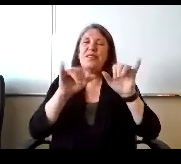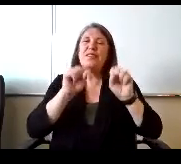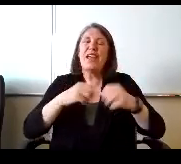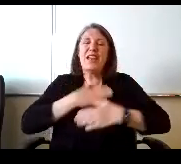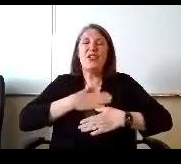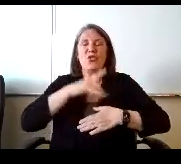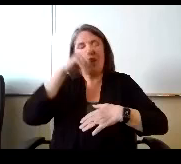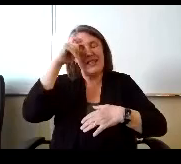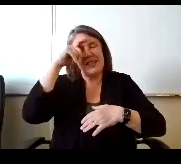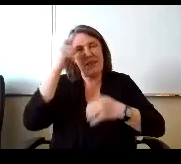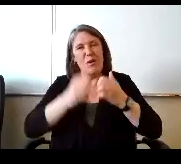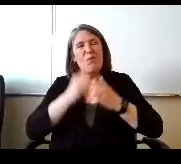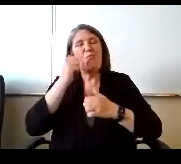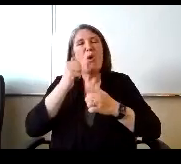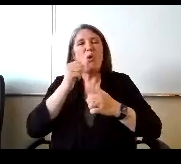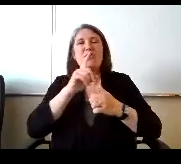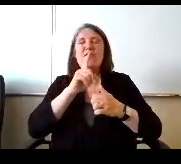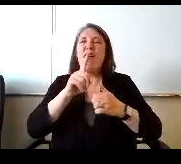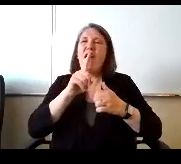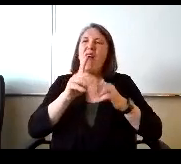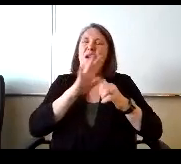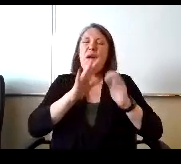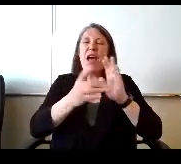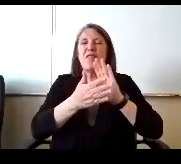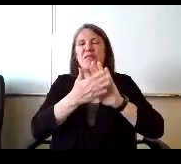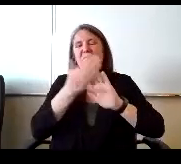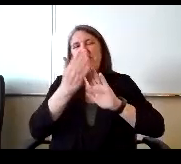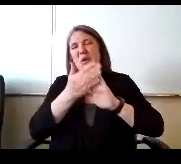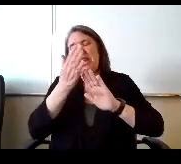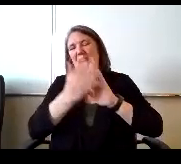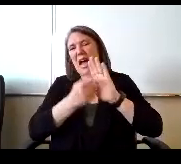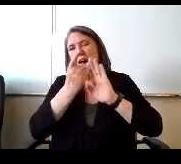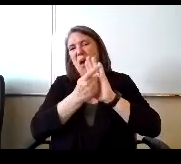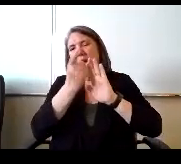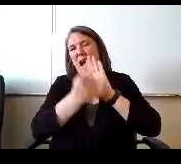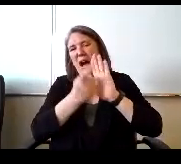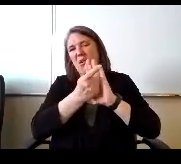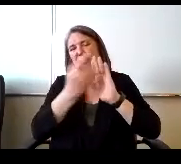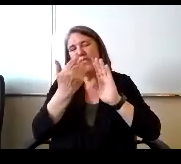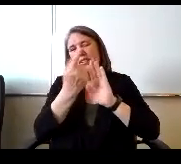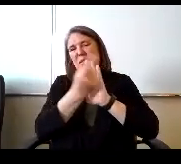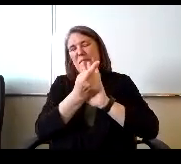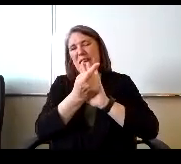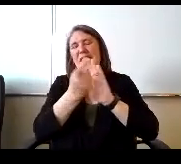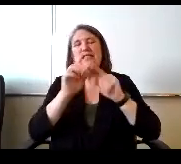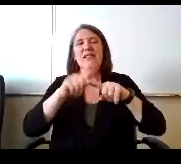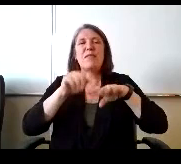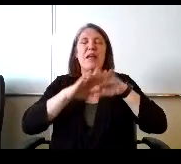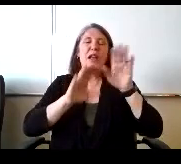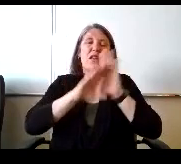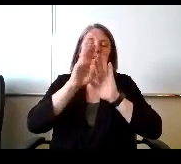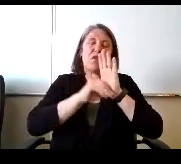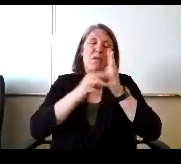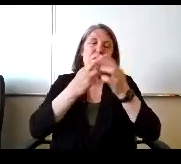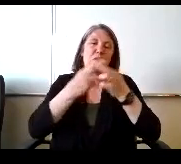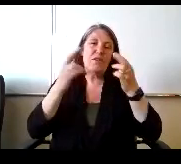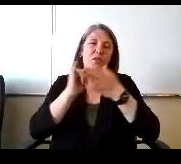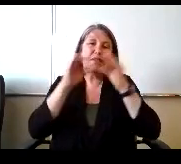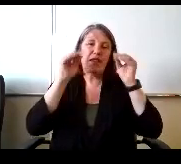Most of the sessions are running about an hour to an hour, 15 minutes depending on the curriculum resources that the teachers will be using.